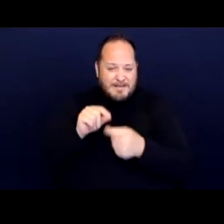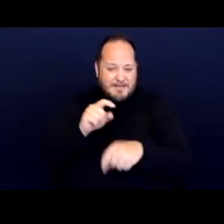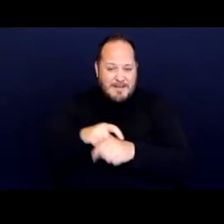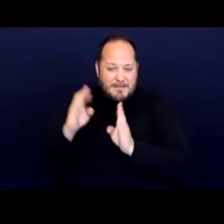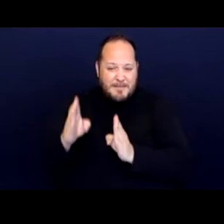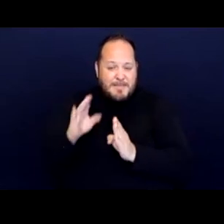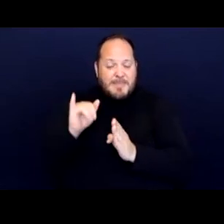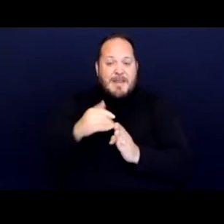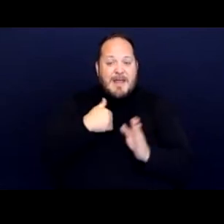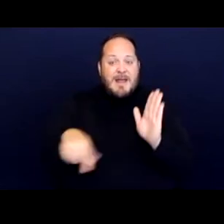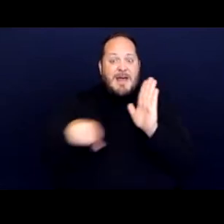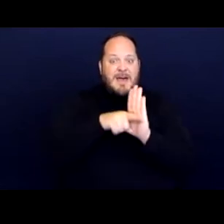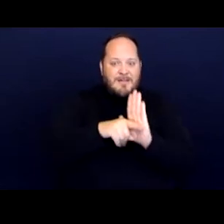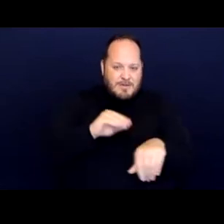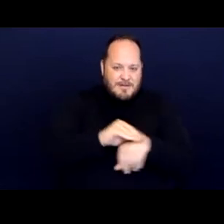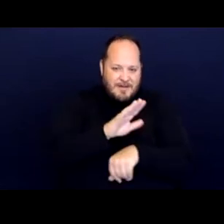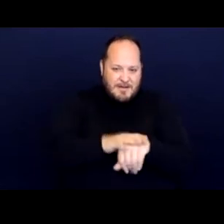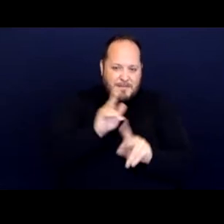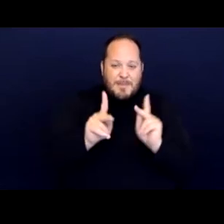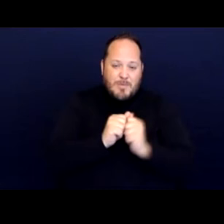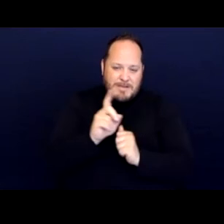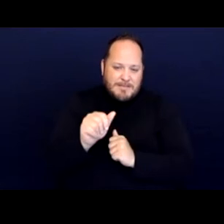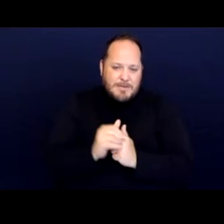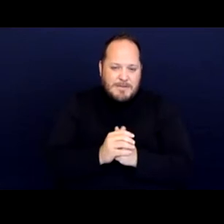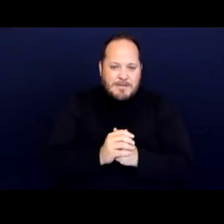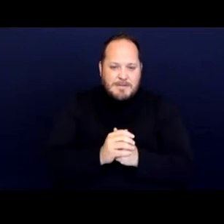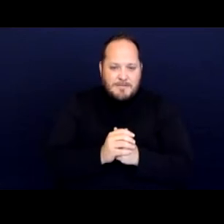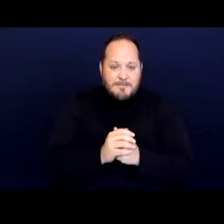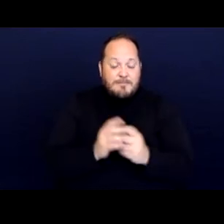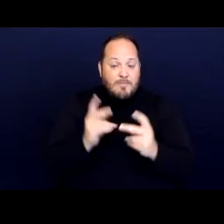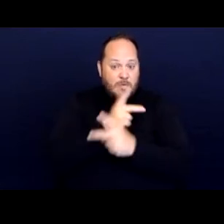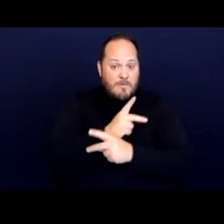on people with disabilities. Moreover, the shelter transport van